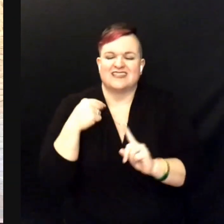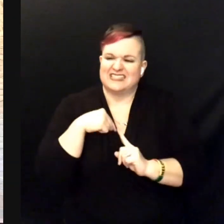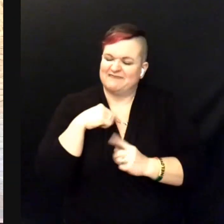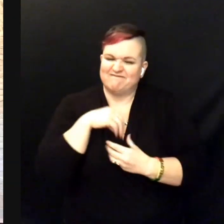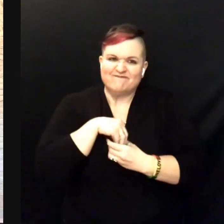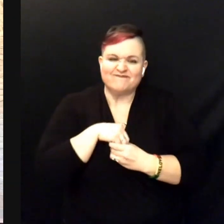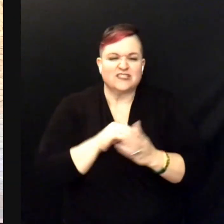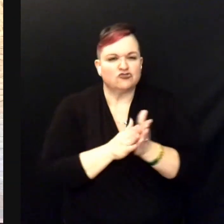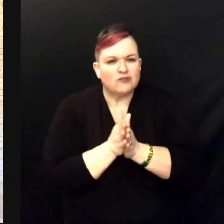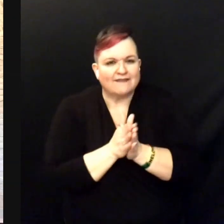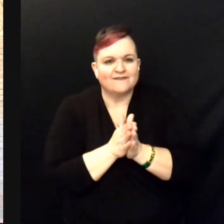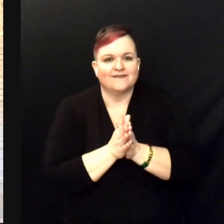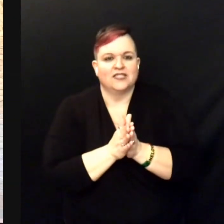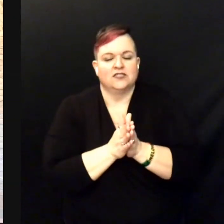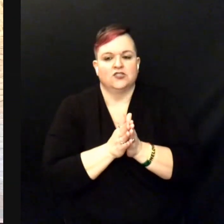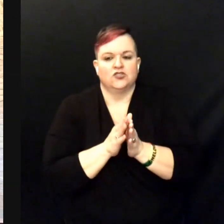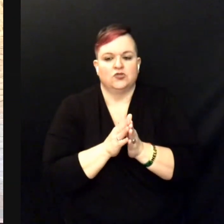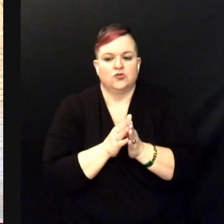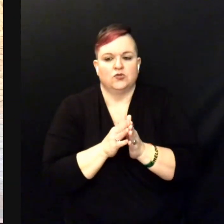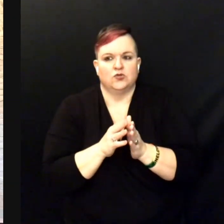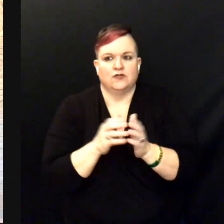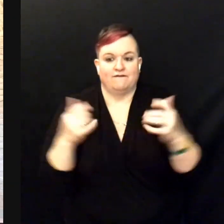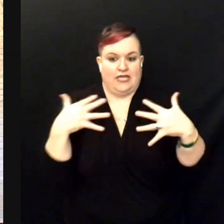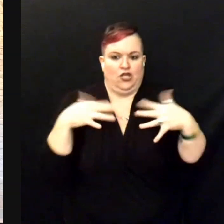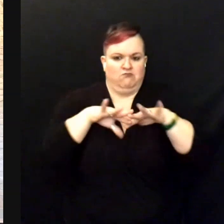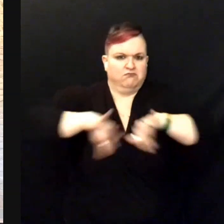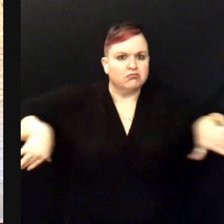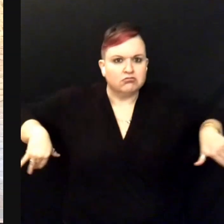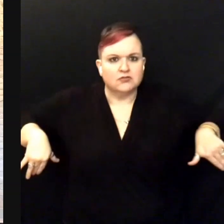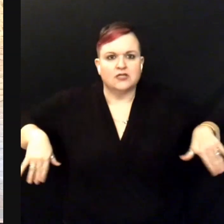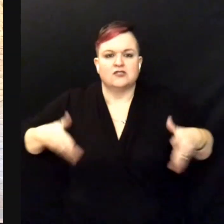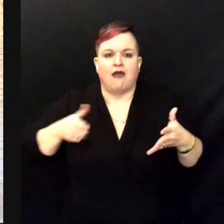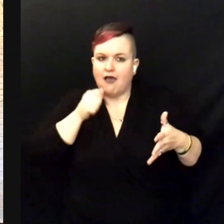move past my fears and not have them hold me back anymore